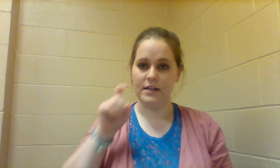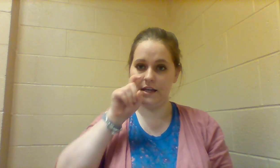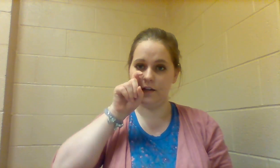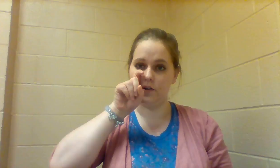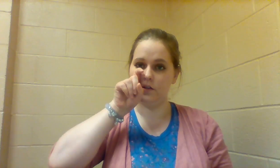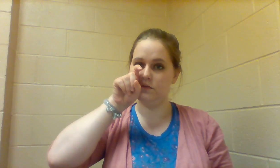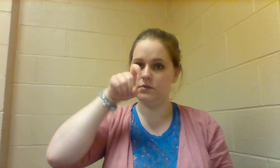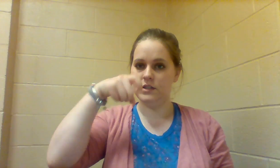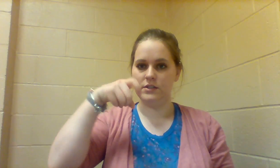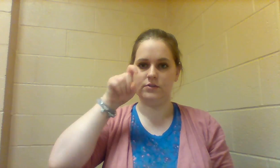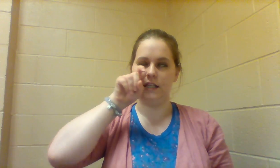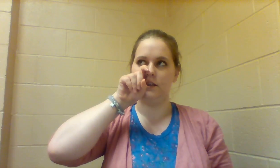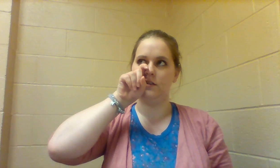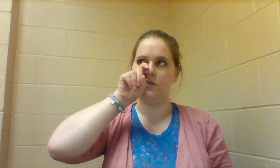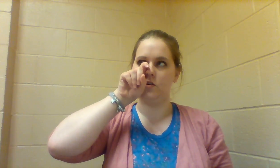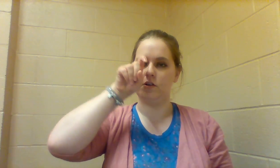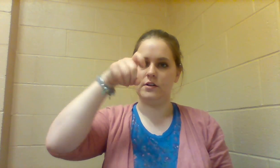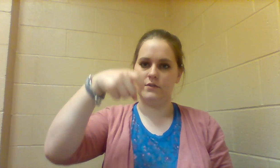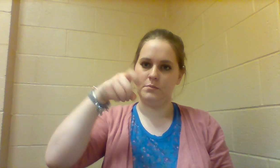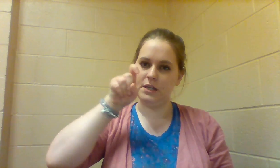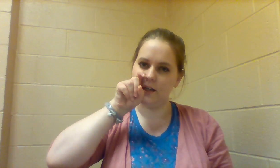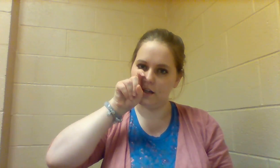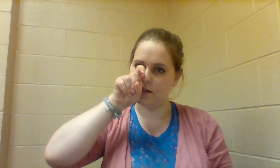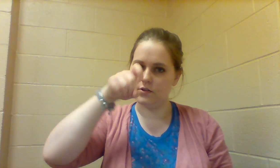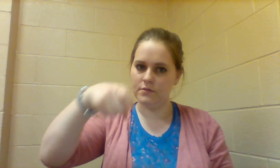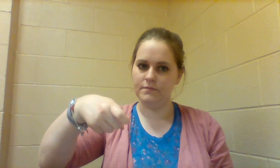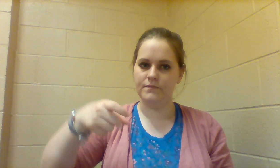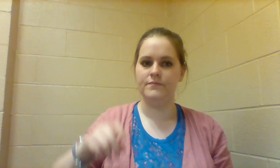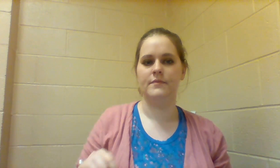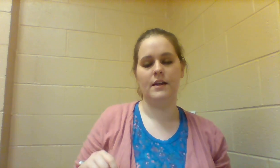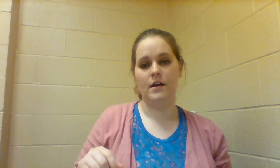EAGLE so it's like the hook of a beak, EAGLE